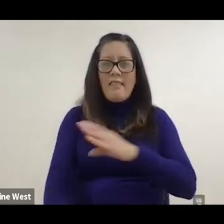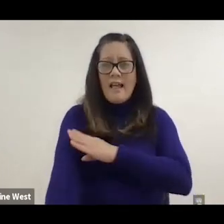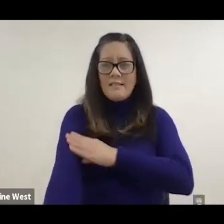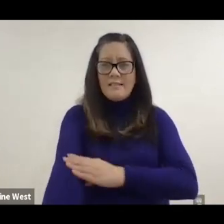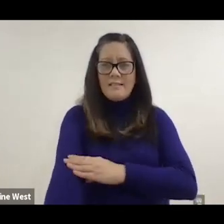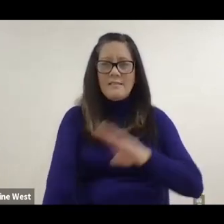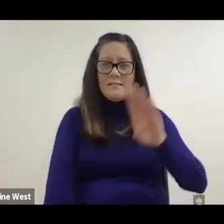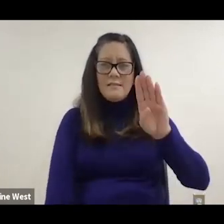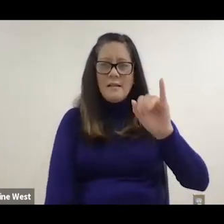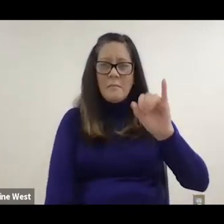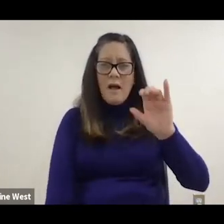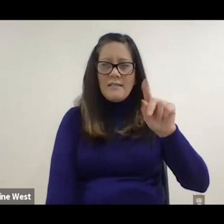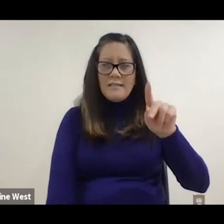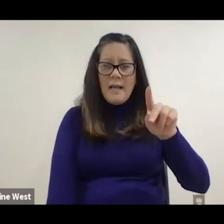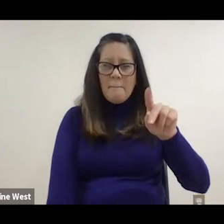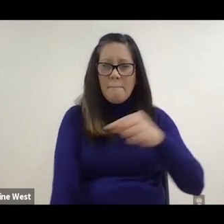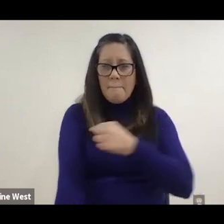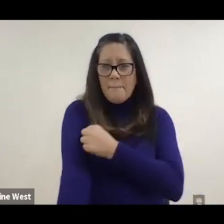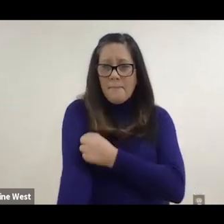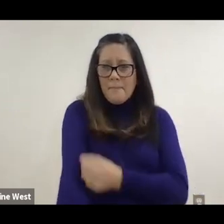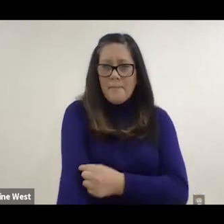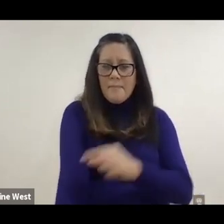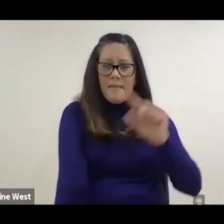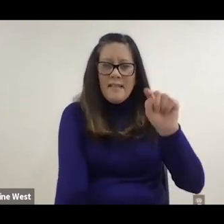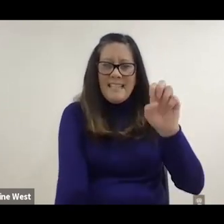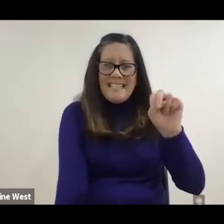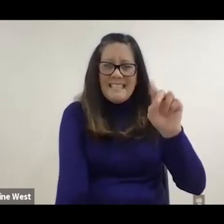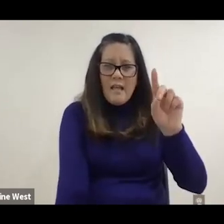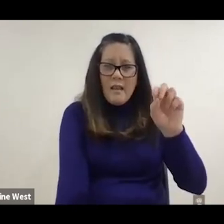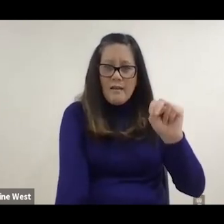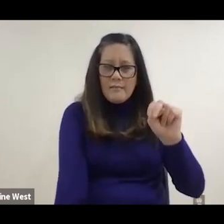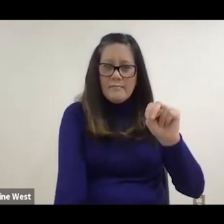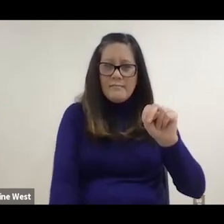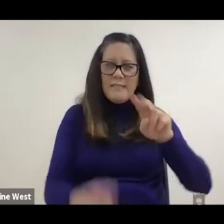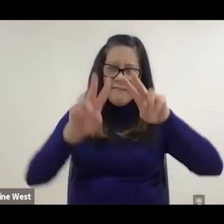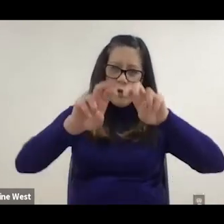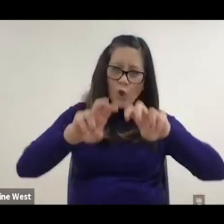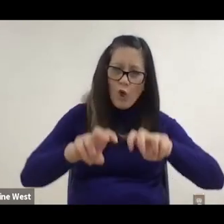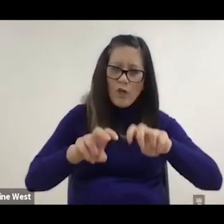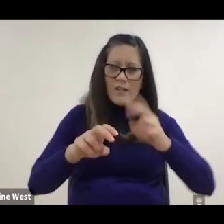the bicep tendon and look at swelling or tears in the bicep tendon.